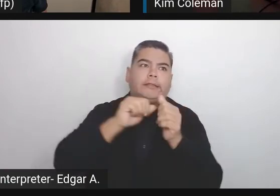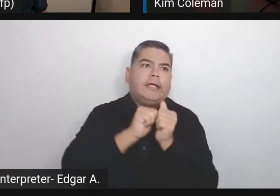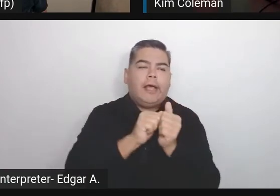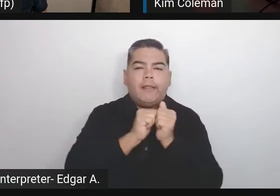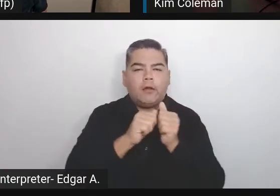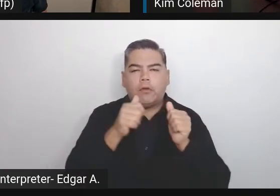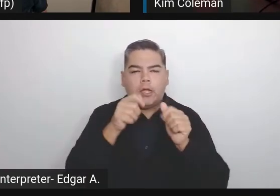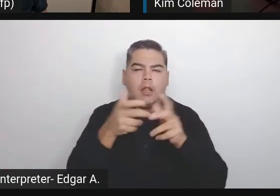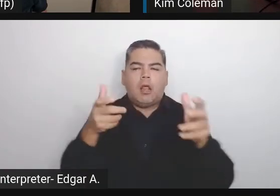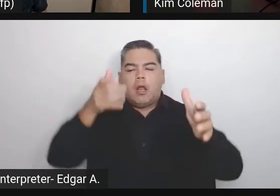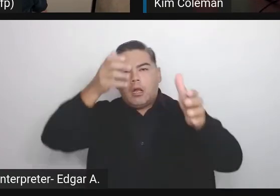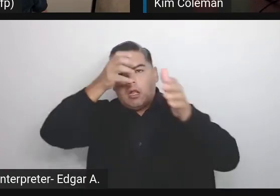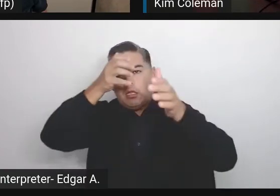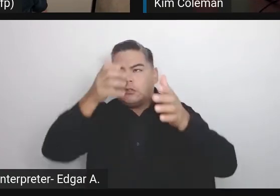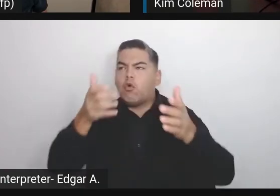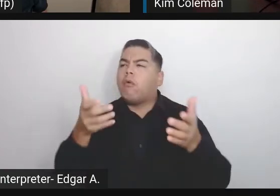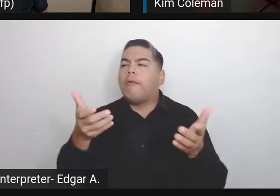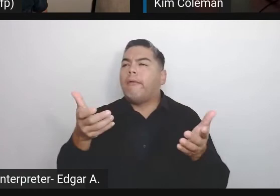into the community as a student?